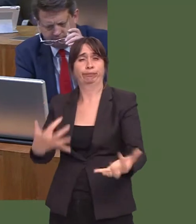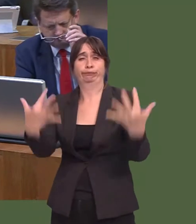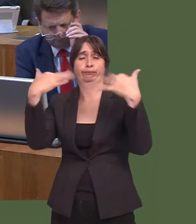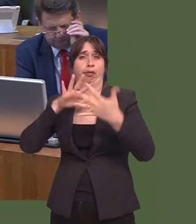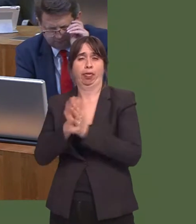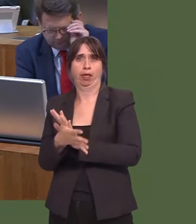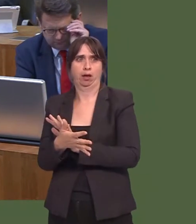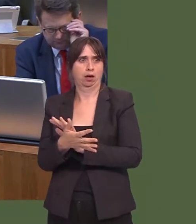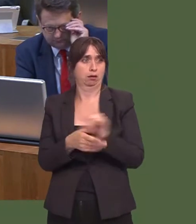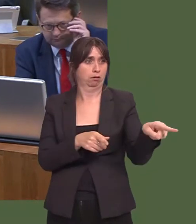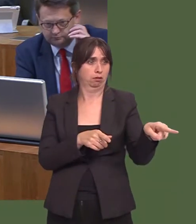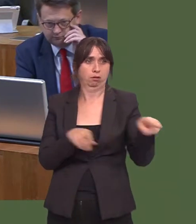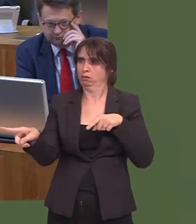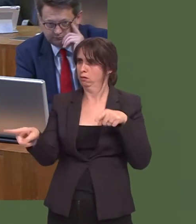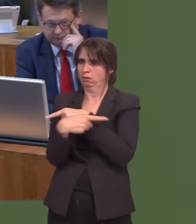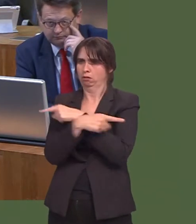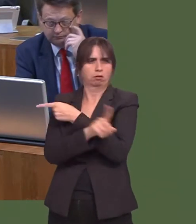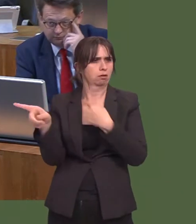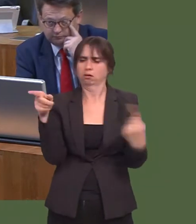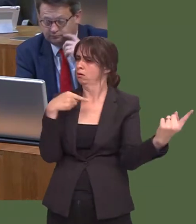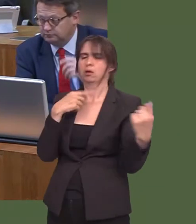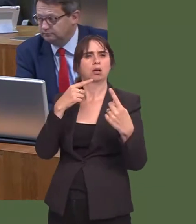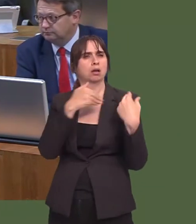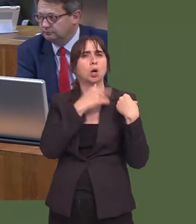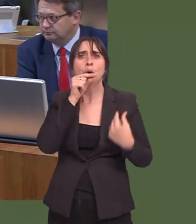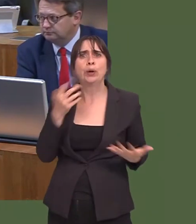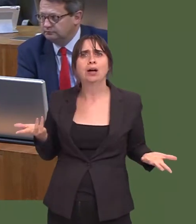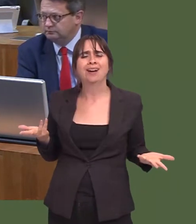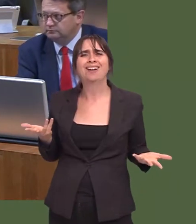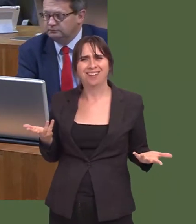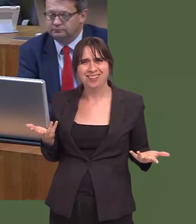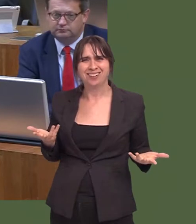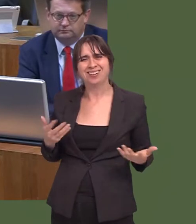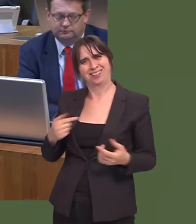is responsible?í, and thatís a valid question that we will consider as part of the response to the committeeís report.